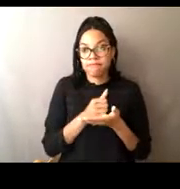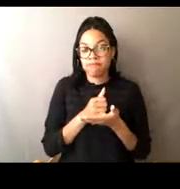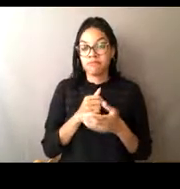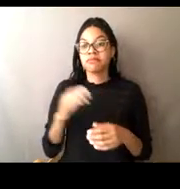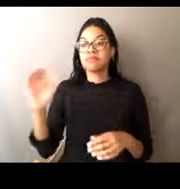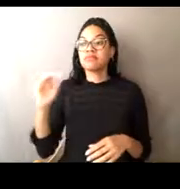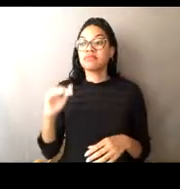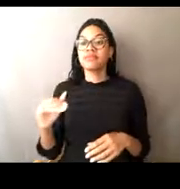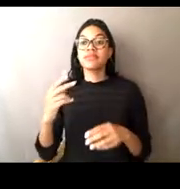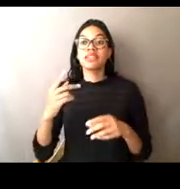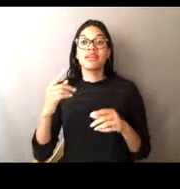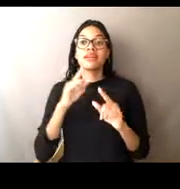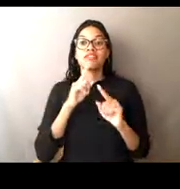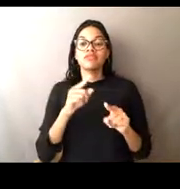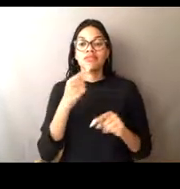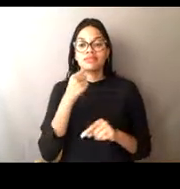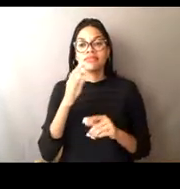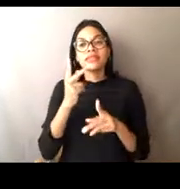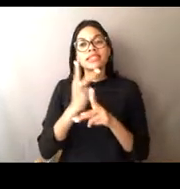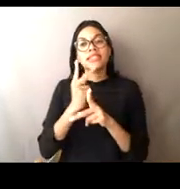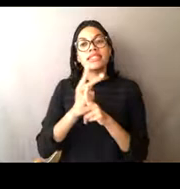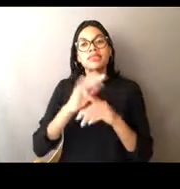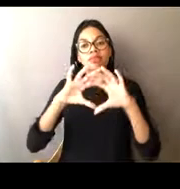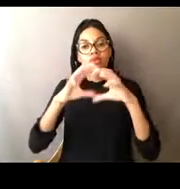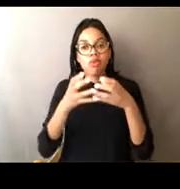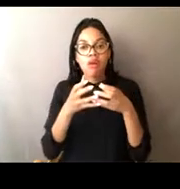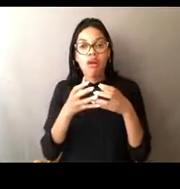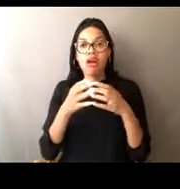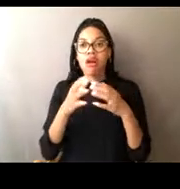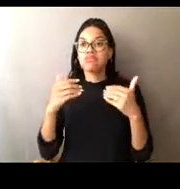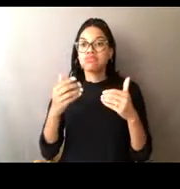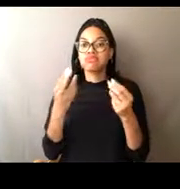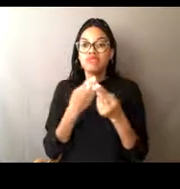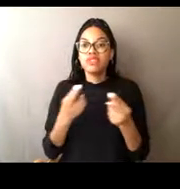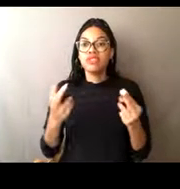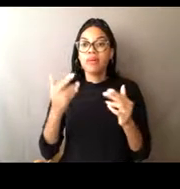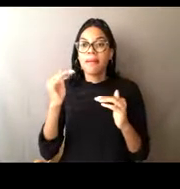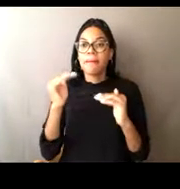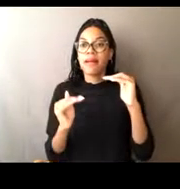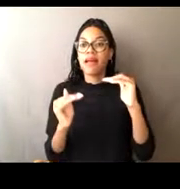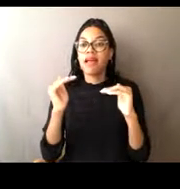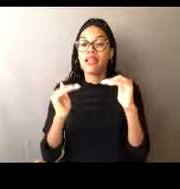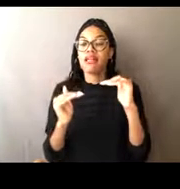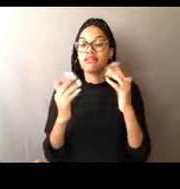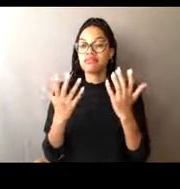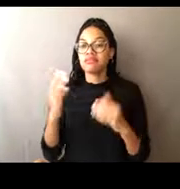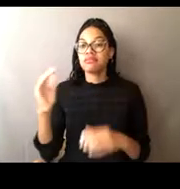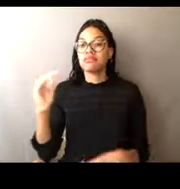and Michelle is saying that it's important to have sustainable fish and marine mammal,